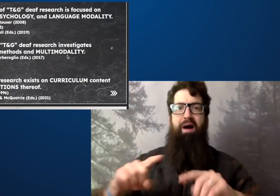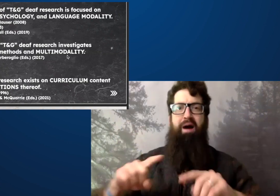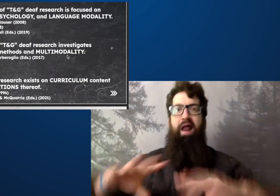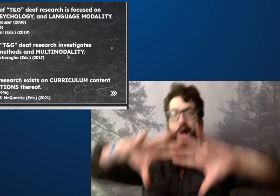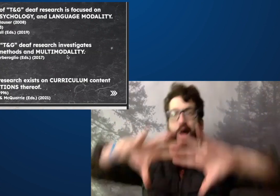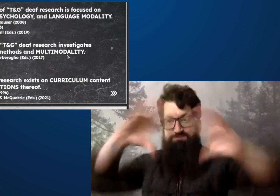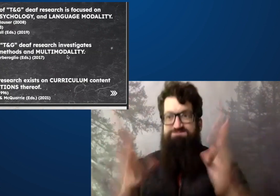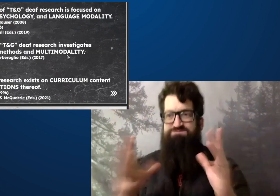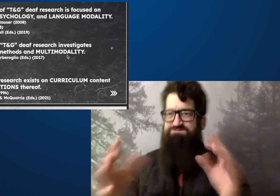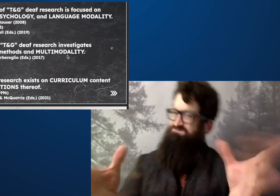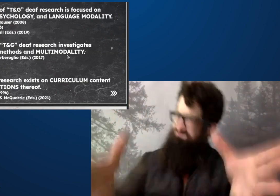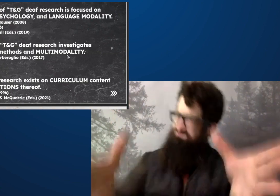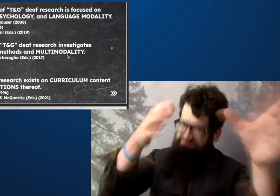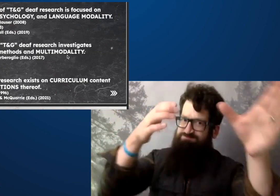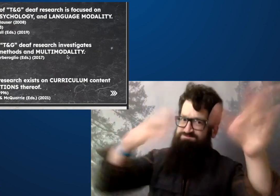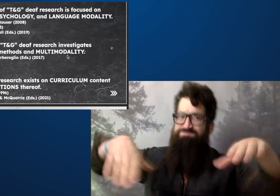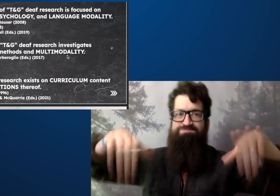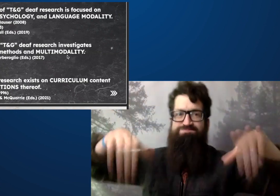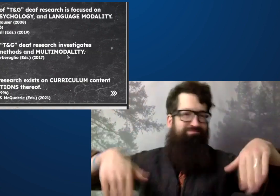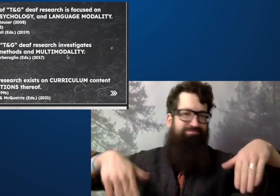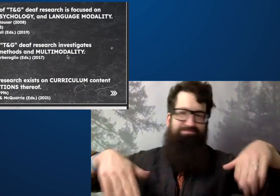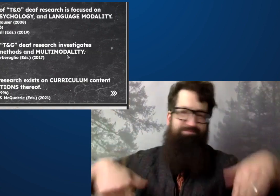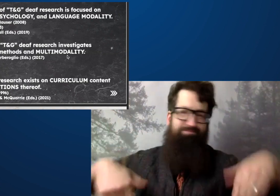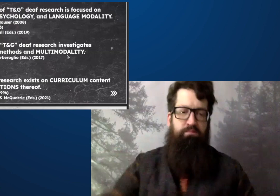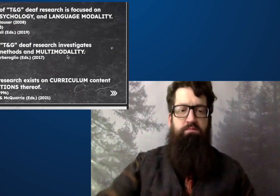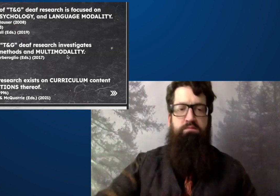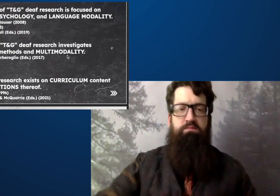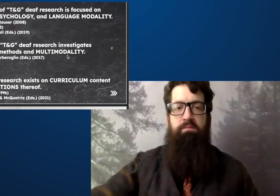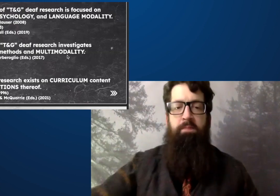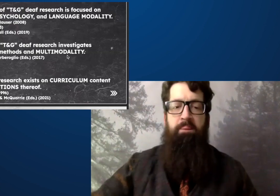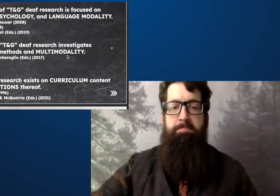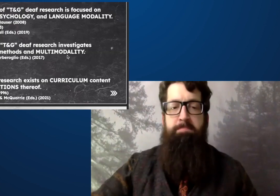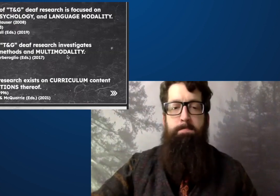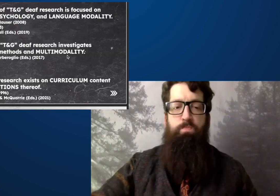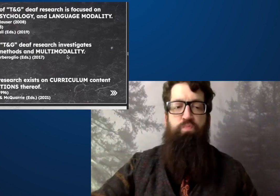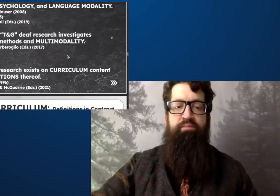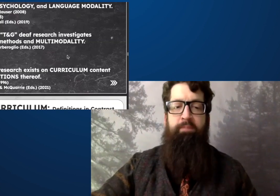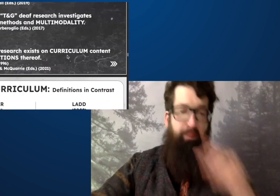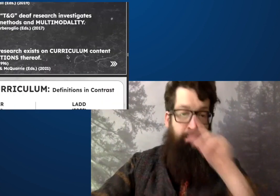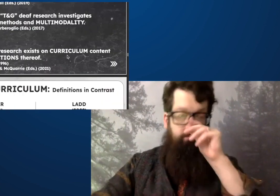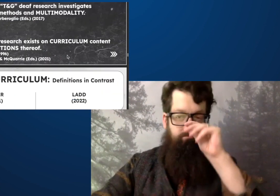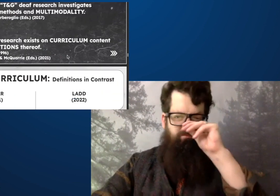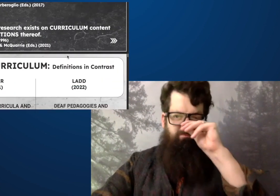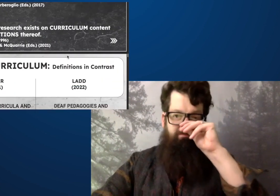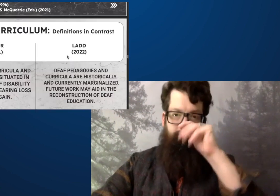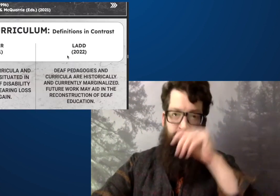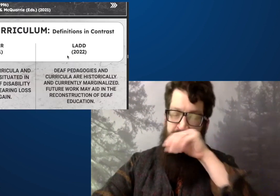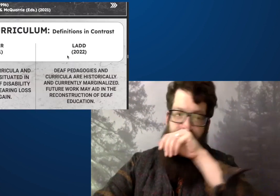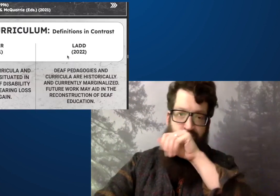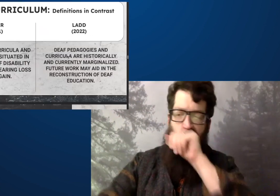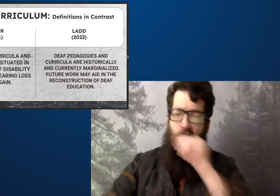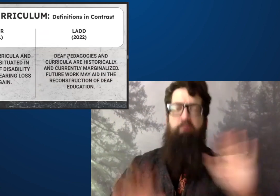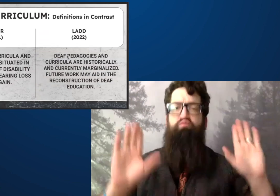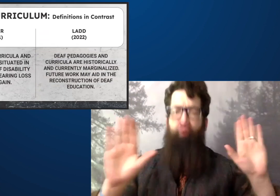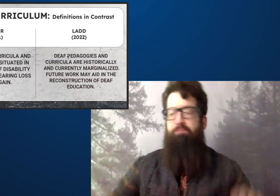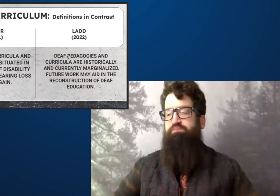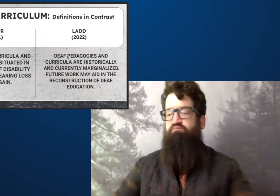There's some growing bodies, but we're not that well versed.